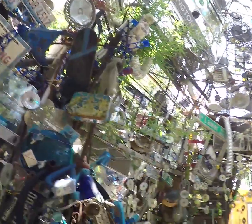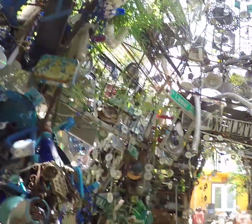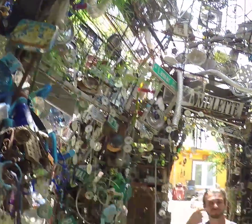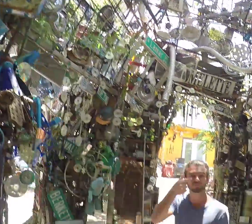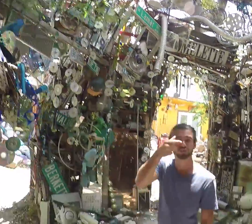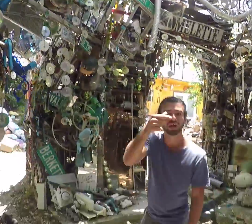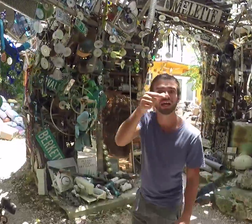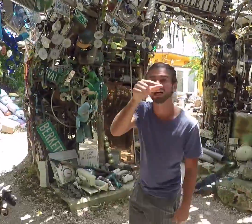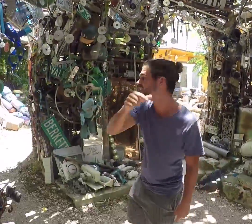oooo green!